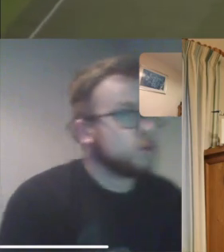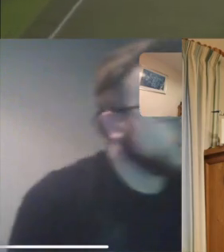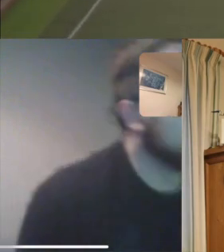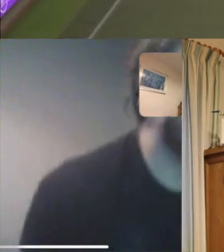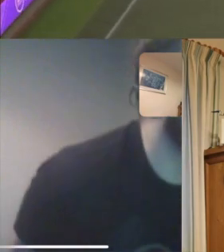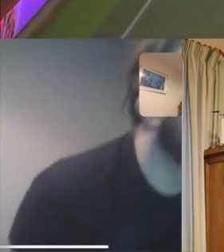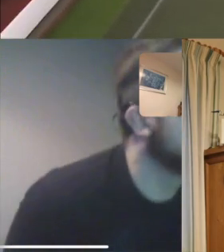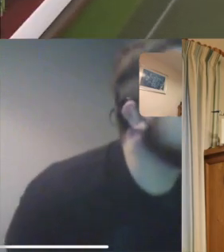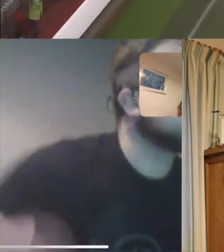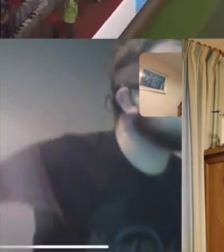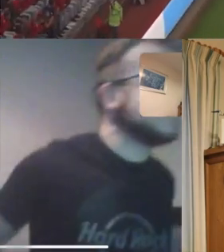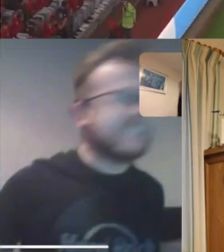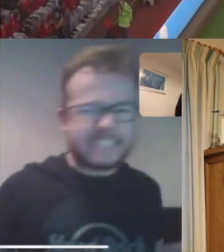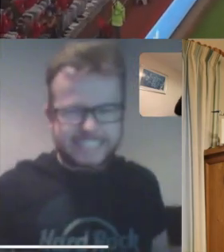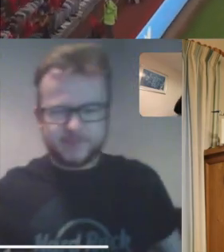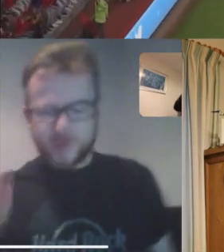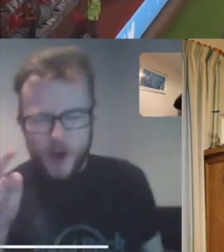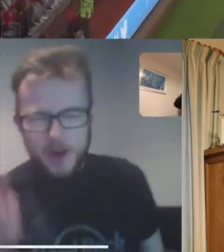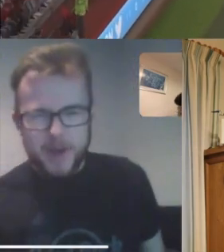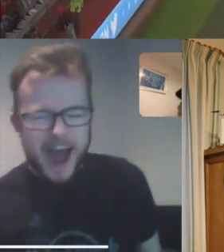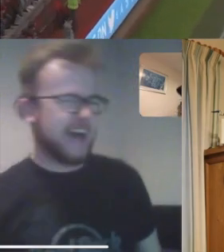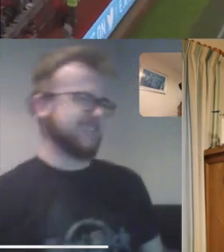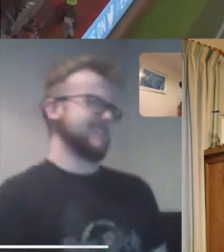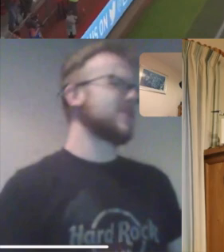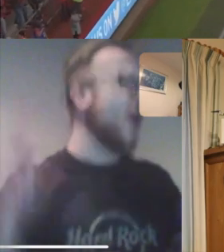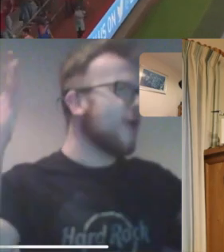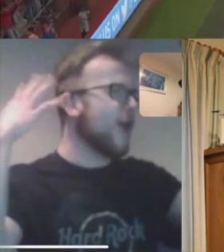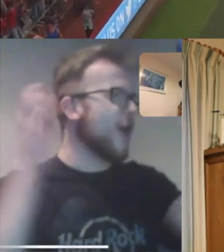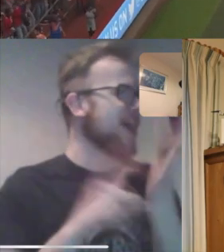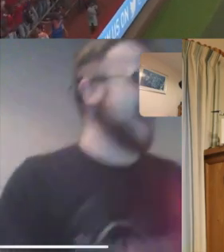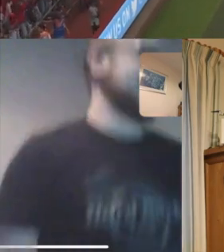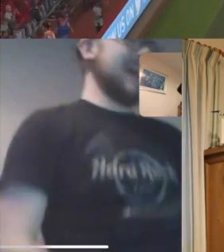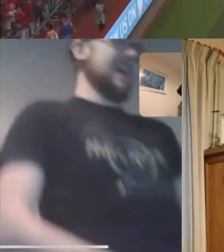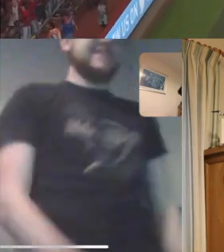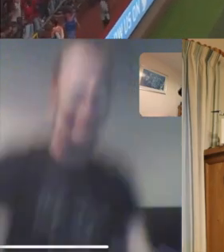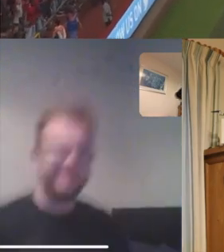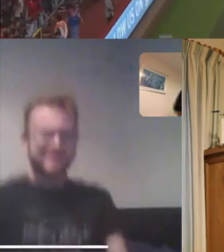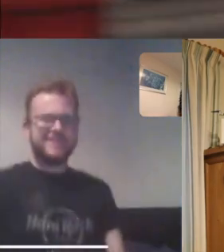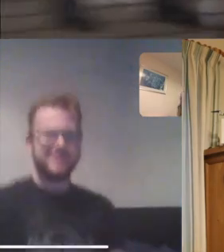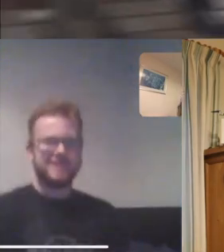Rhys: (*breathes in sharply) Rhys: GRRRRR!! Rhys: COMEBACK! Thomas: Rhys: GLOOOOORYYYY UNITED! Thomas: